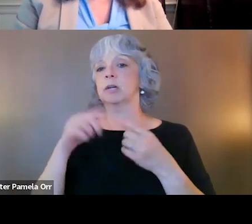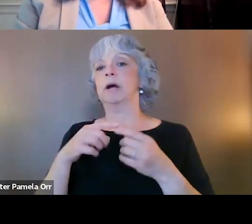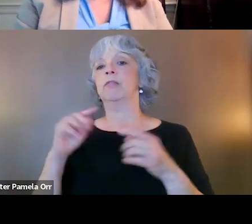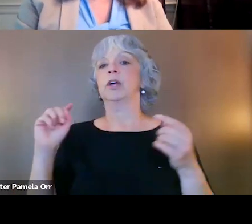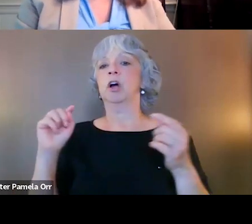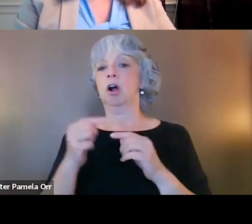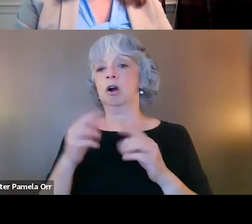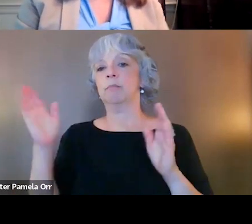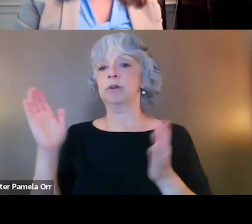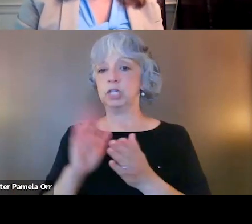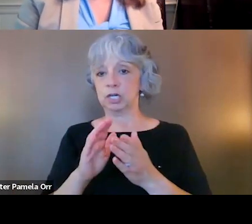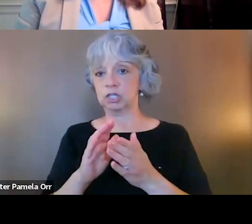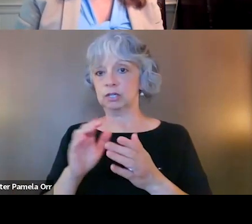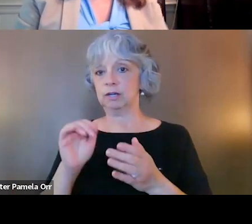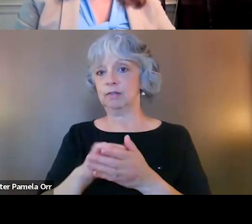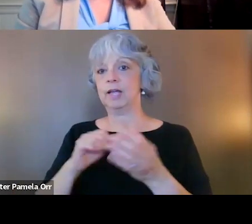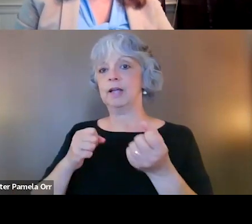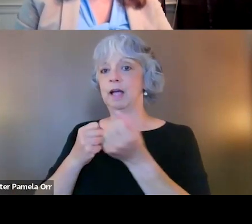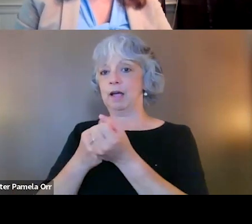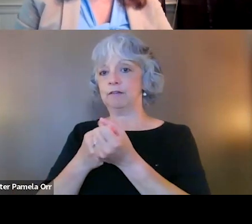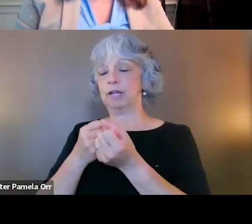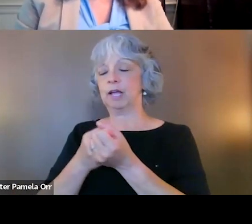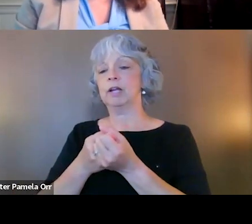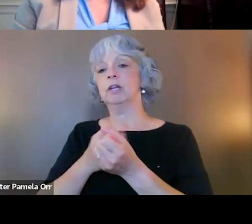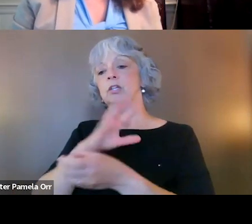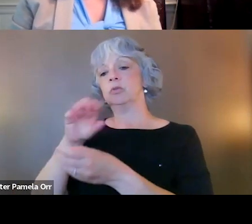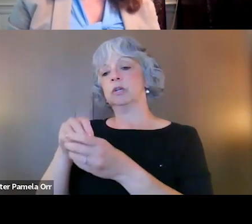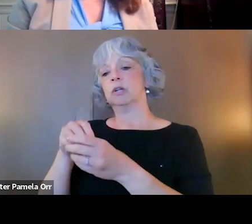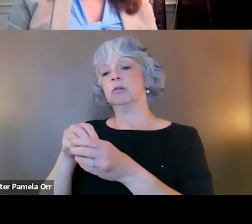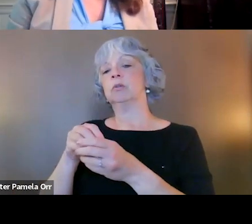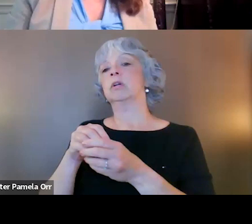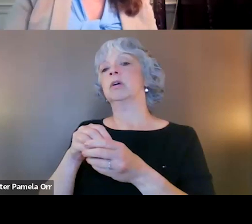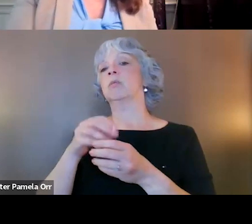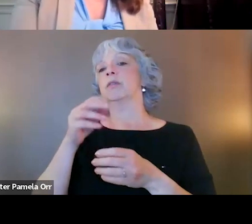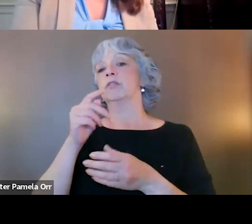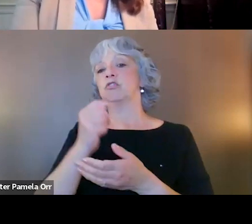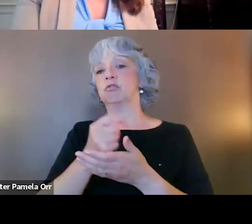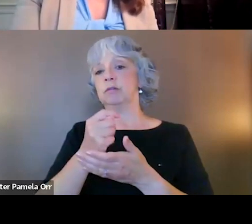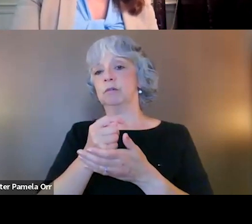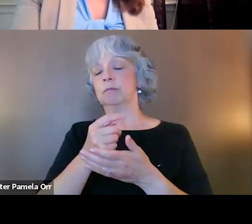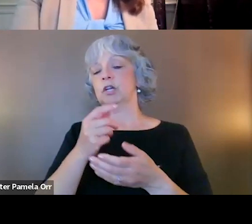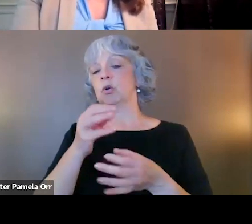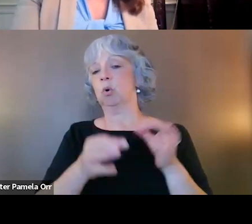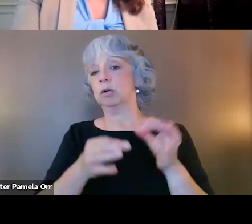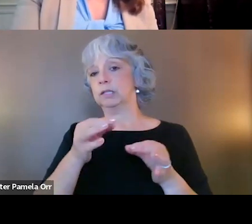that they advocate to incorporate in treatment courts. And so a really helpful webinar there